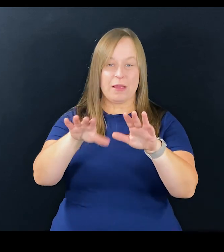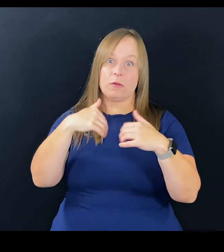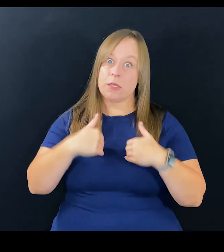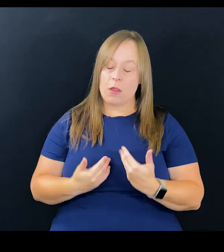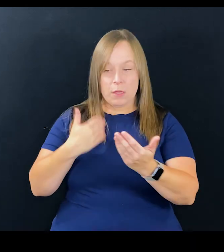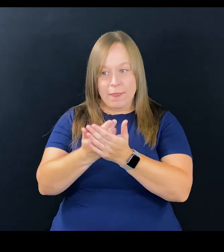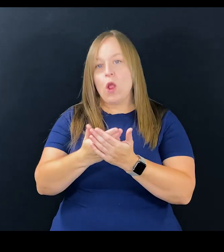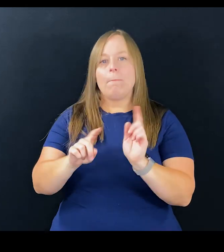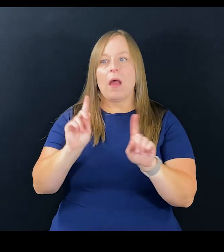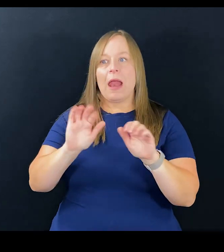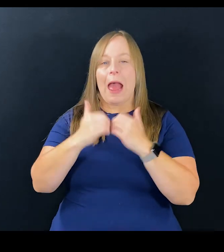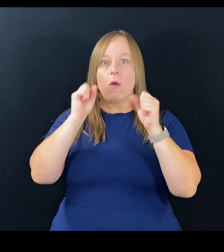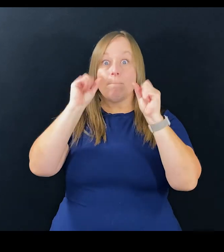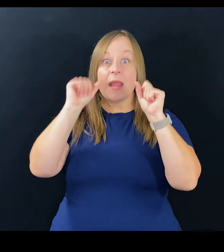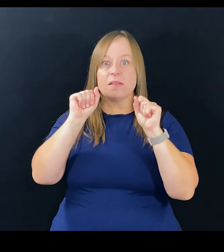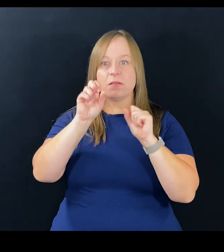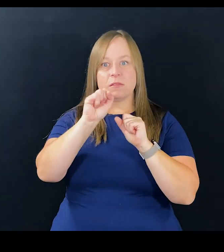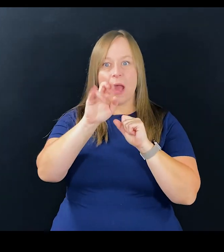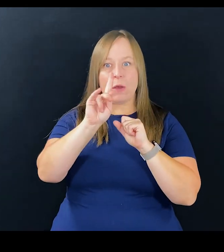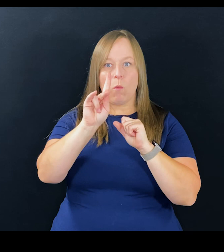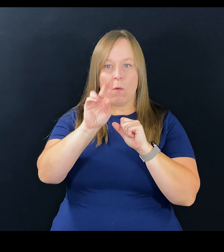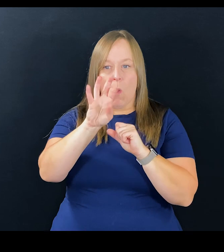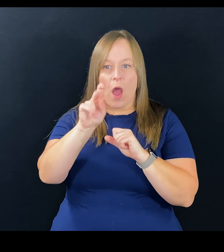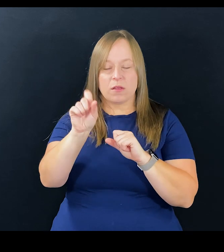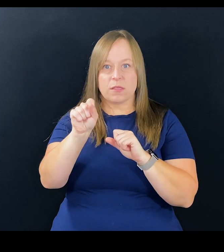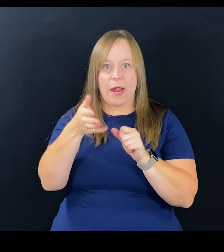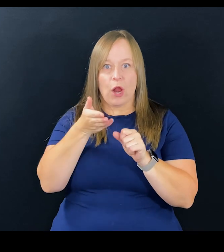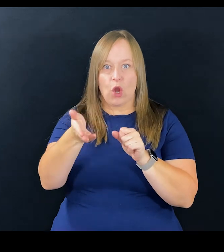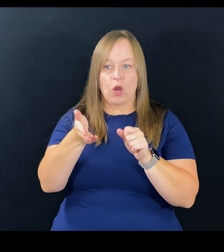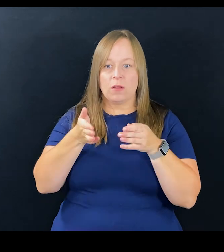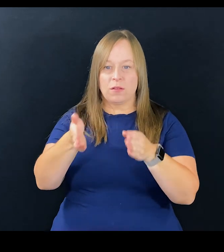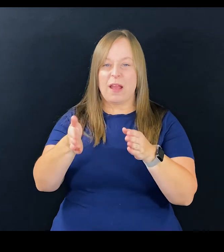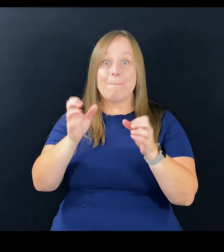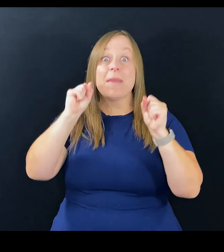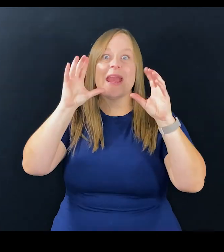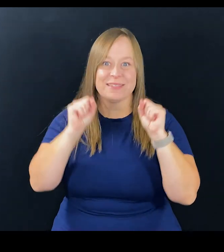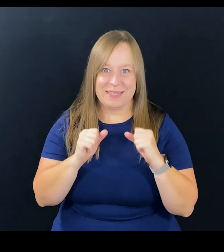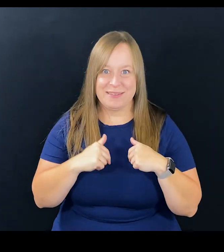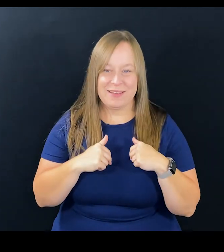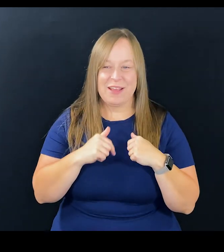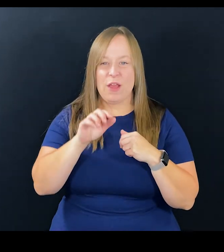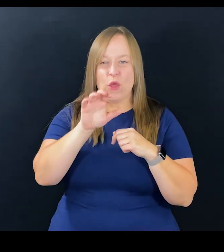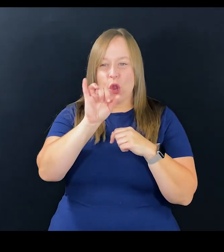than how tired I was getting there, was how amazing the sidewalks are, amazing.